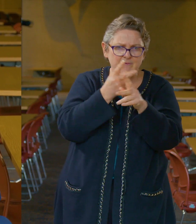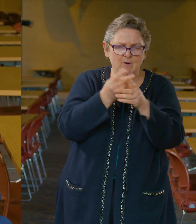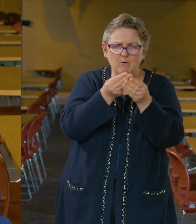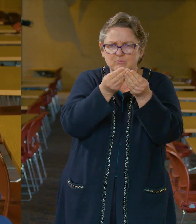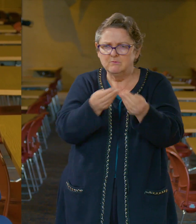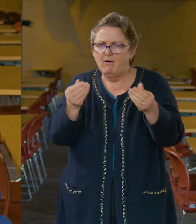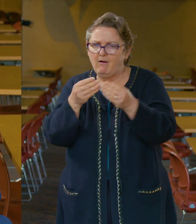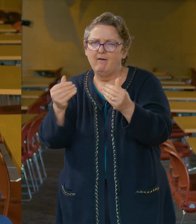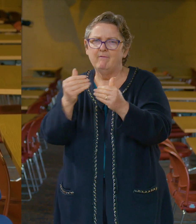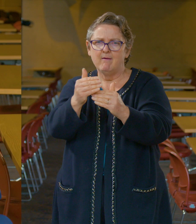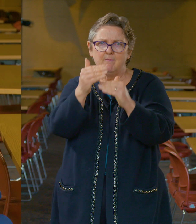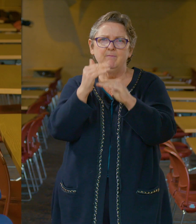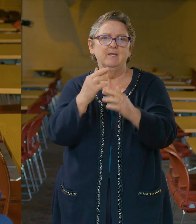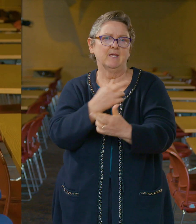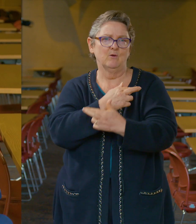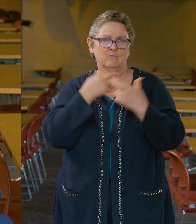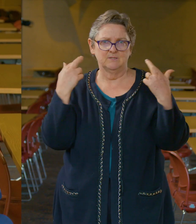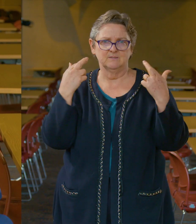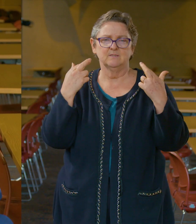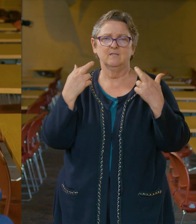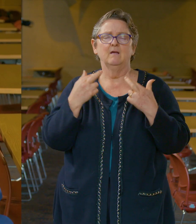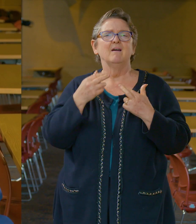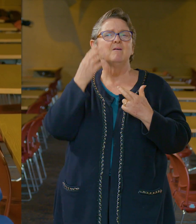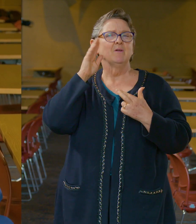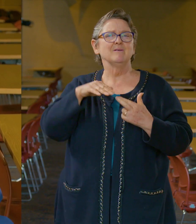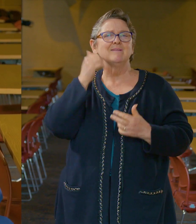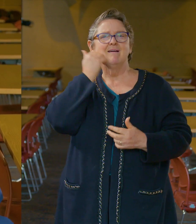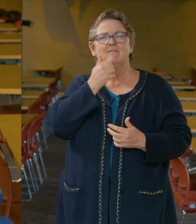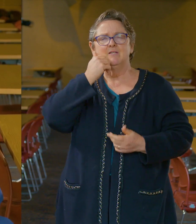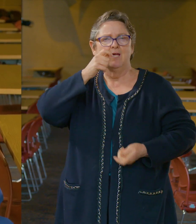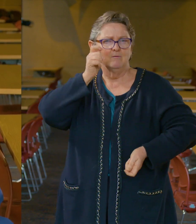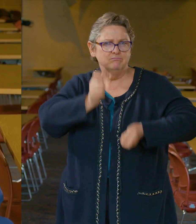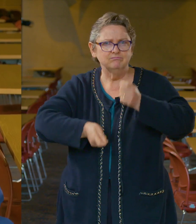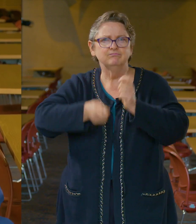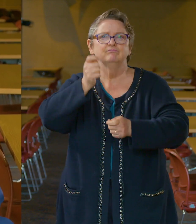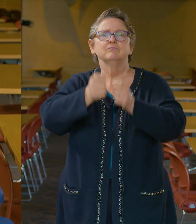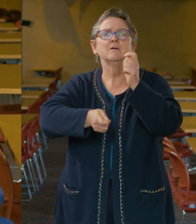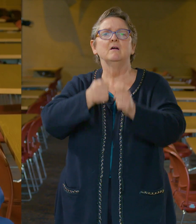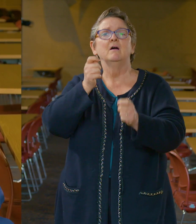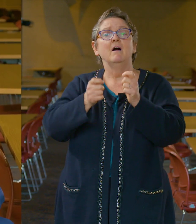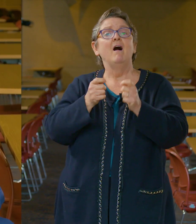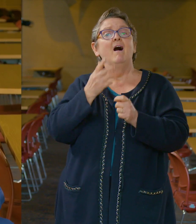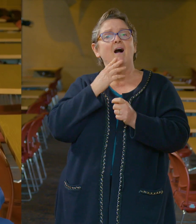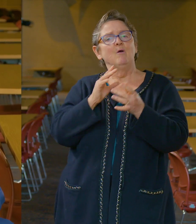most fluid of situations. I will be back in a moment, but let me first turn it over